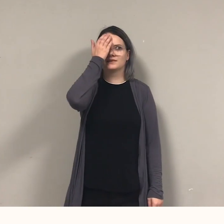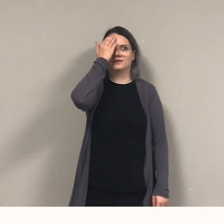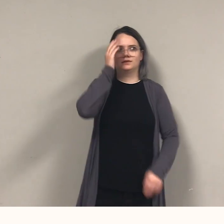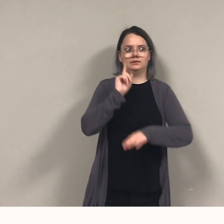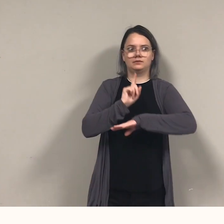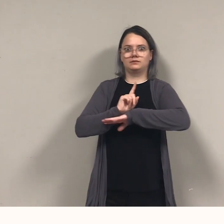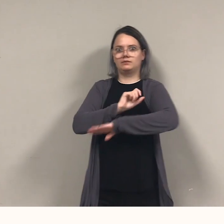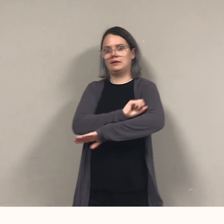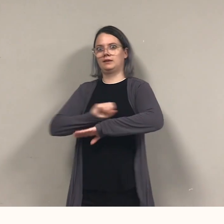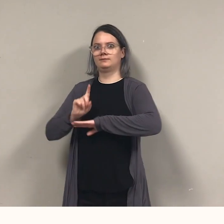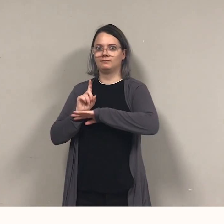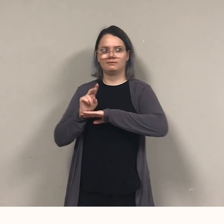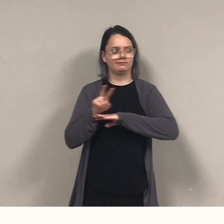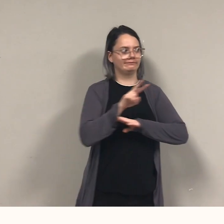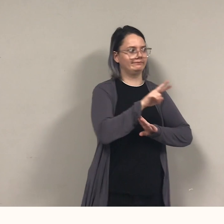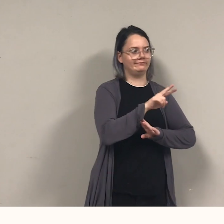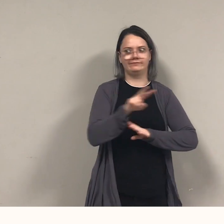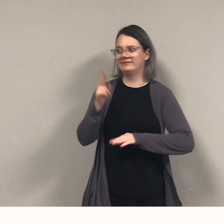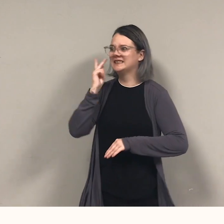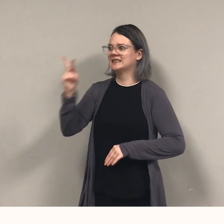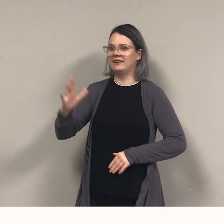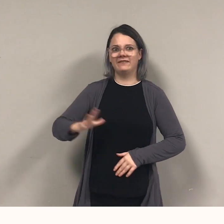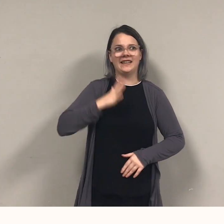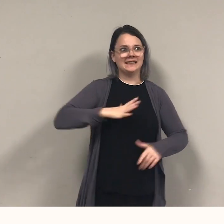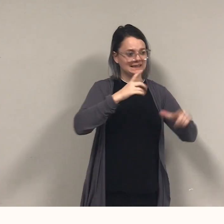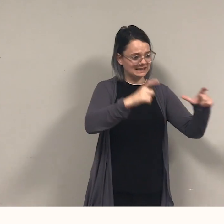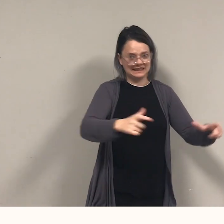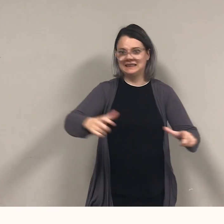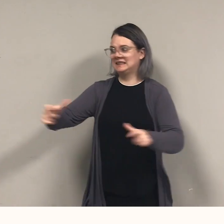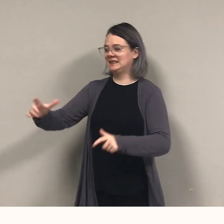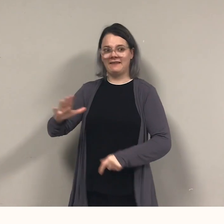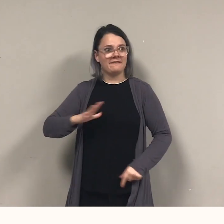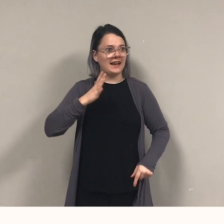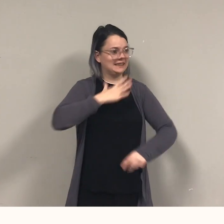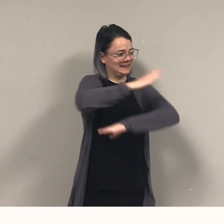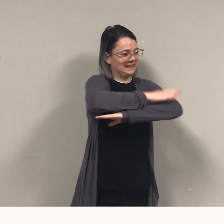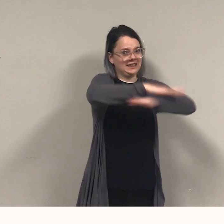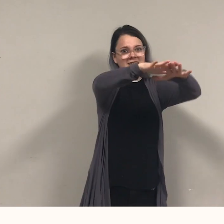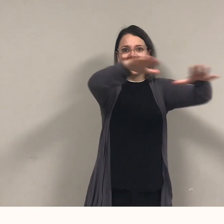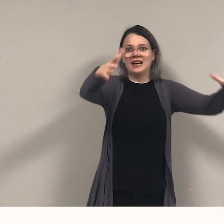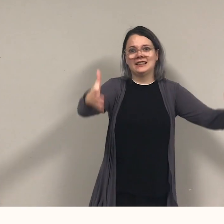Fancy china, dainty lace. Pirate's clearly out of place.